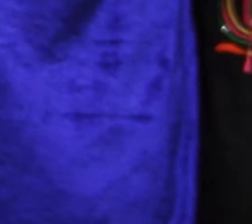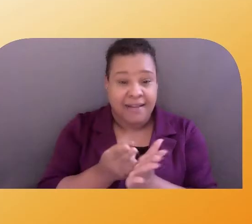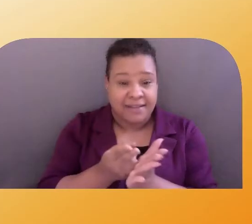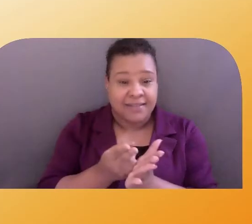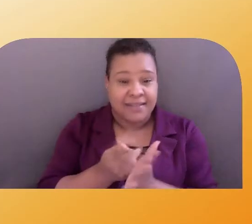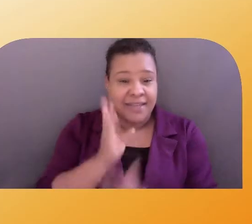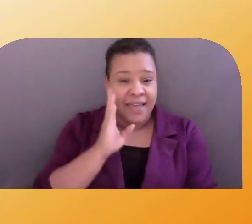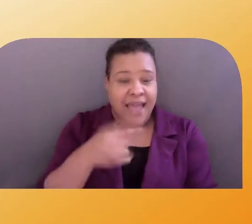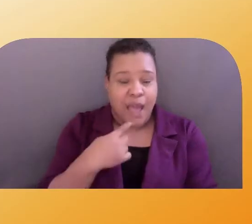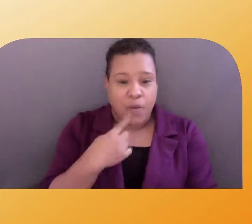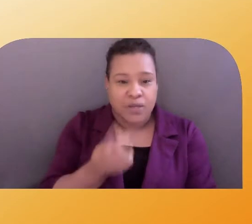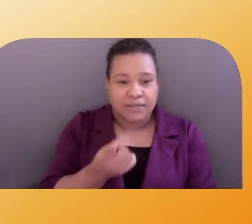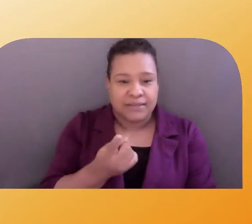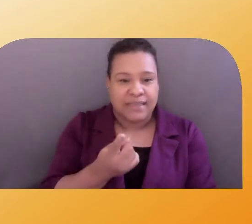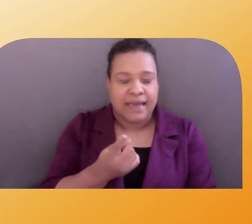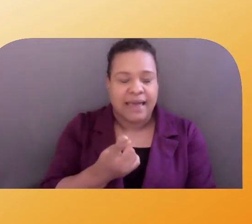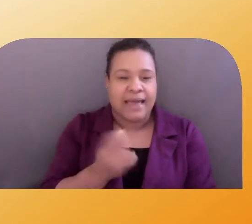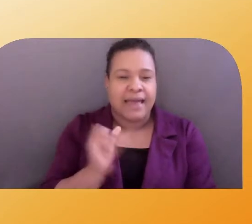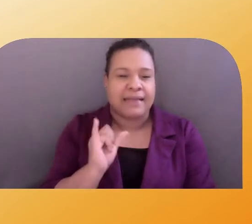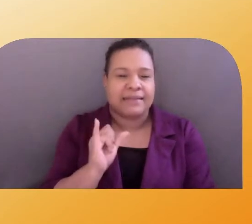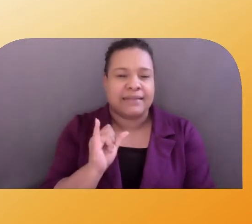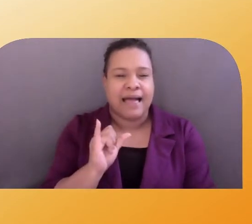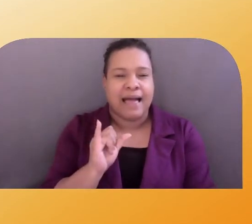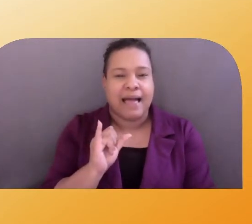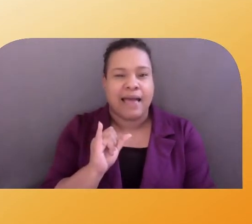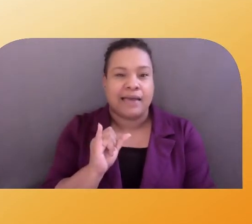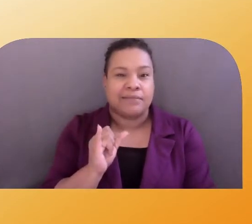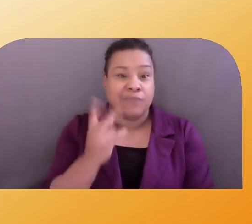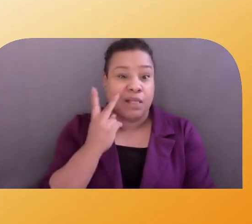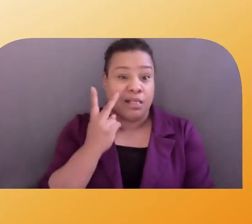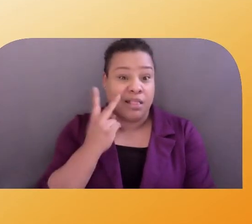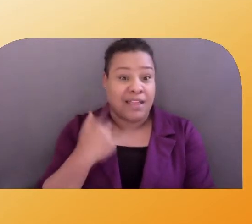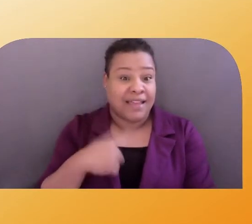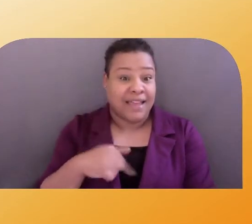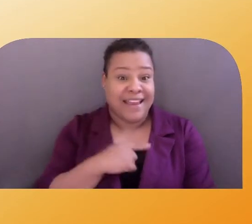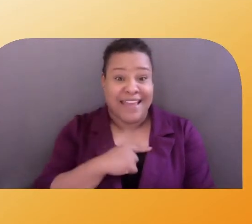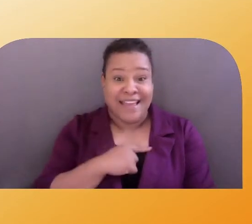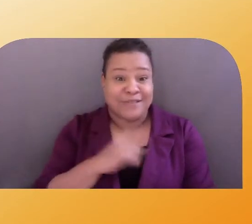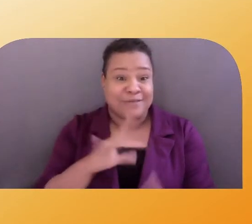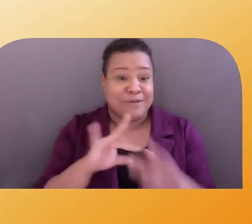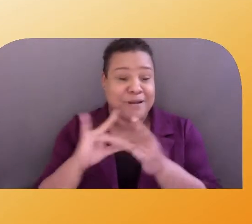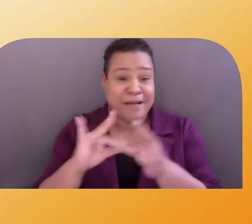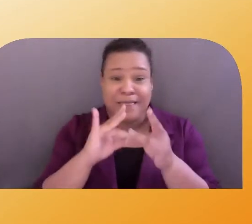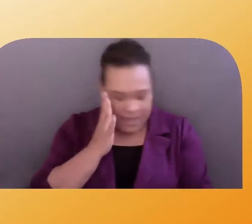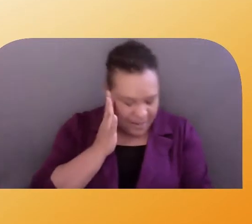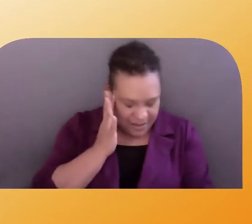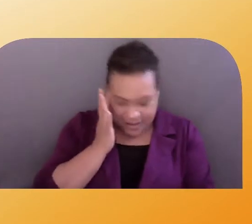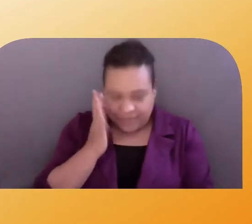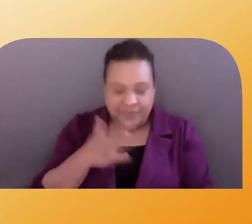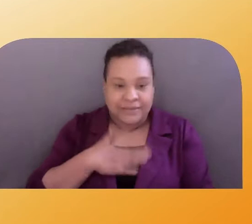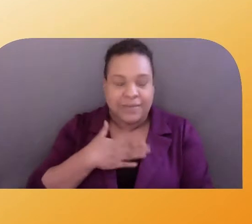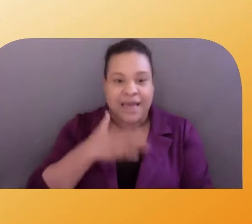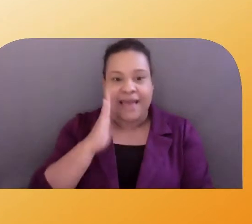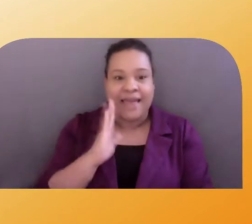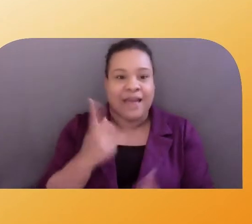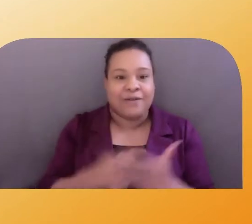Pretty much like, look at us as collaborators We're not subjects . We are not subjects. That's the beauty about our collective too,